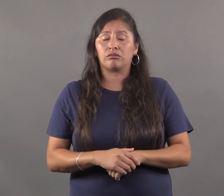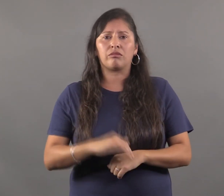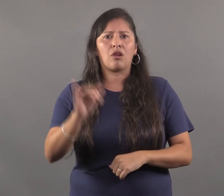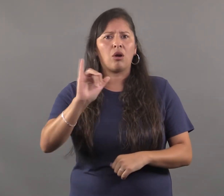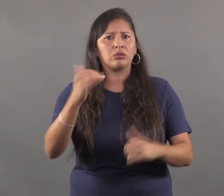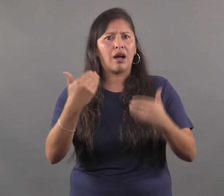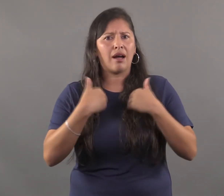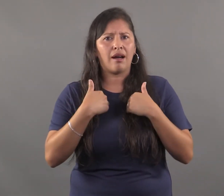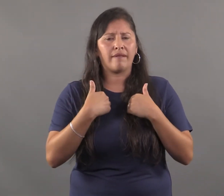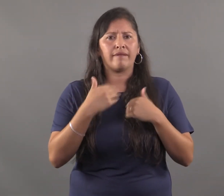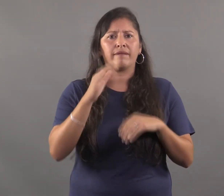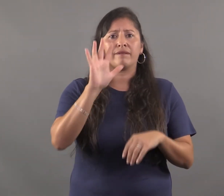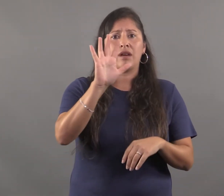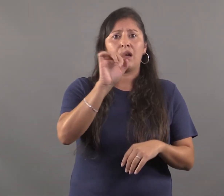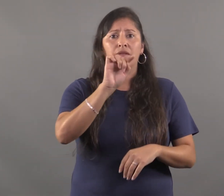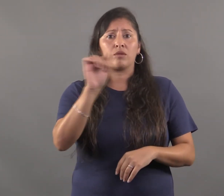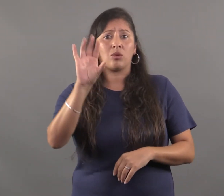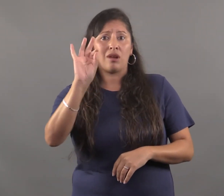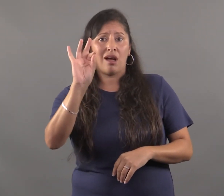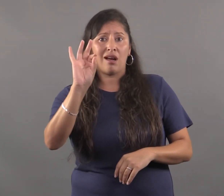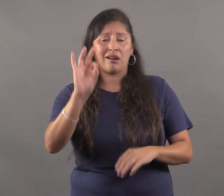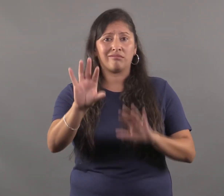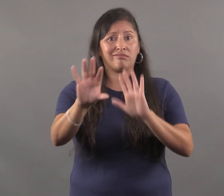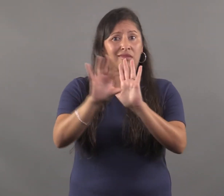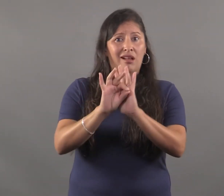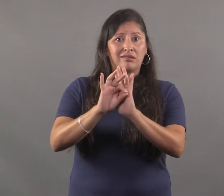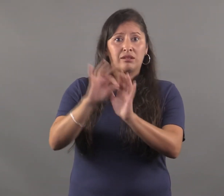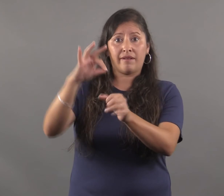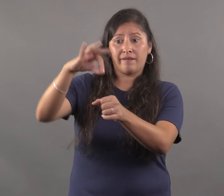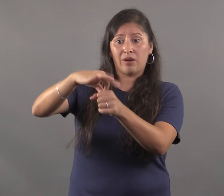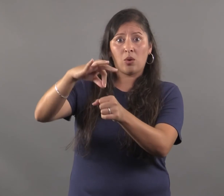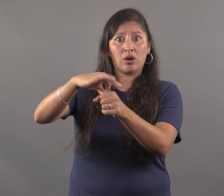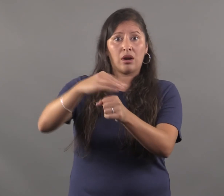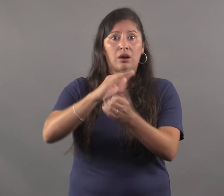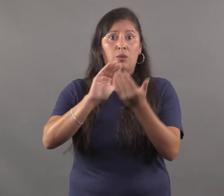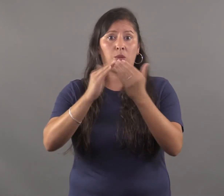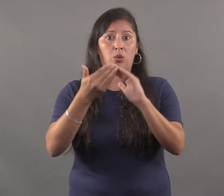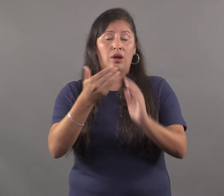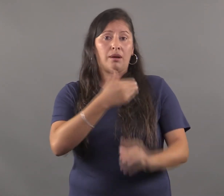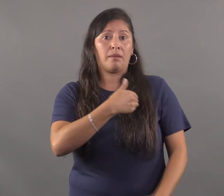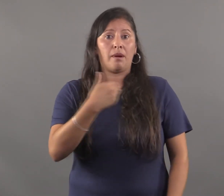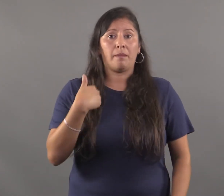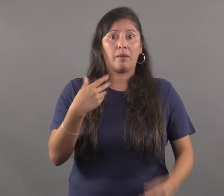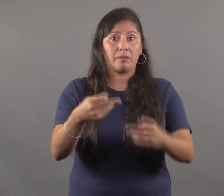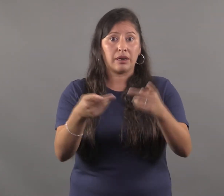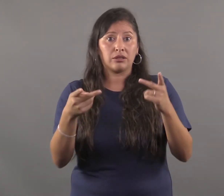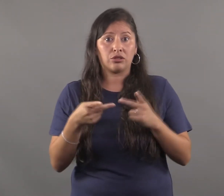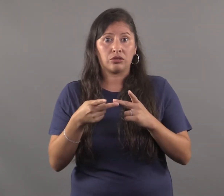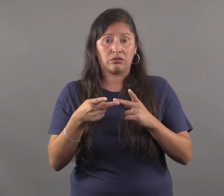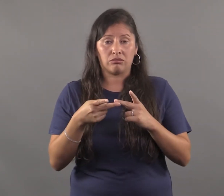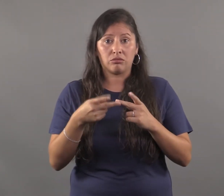We also can have five to nine elected voting community member positions.